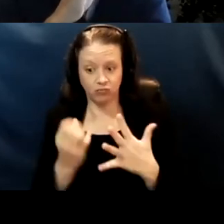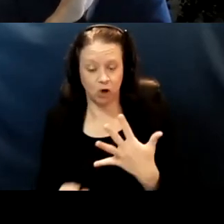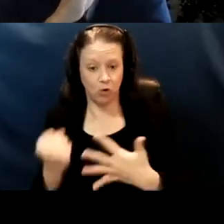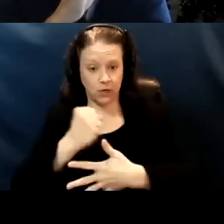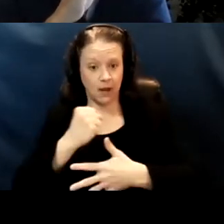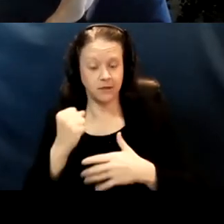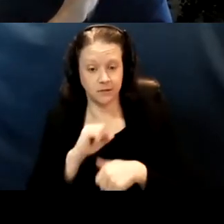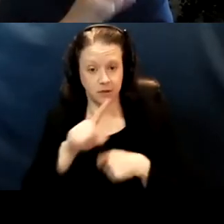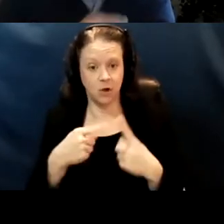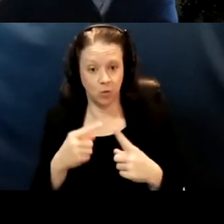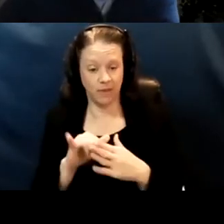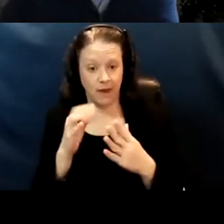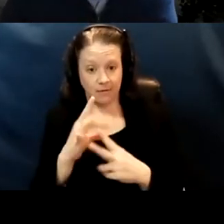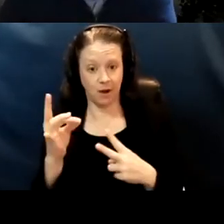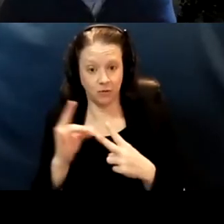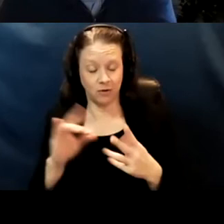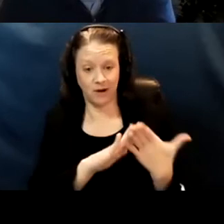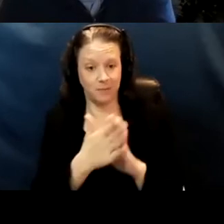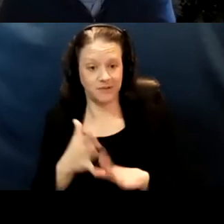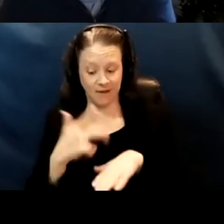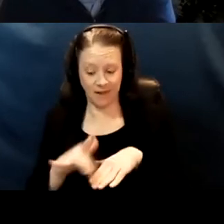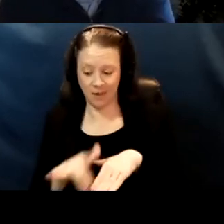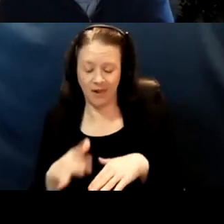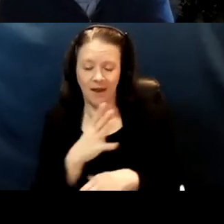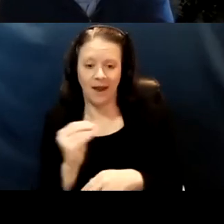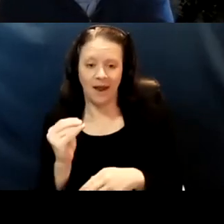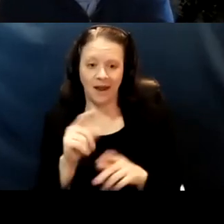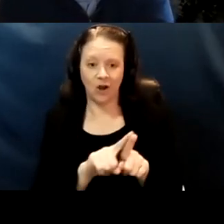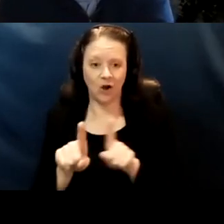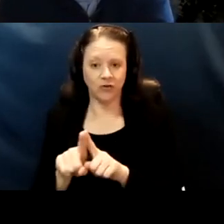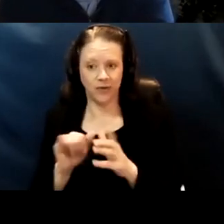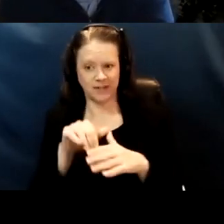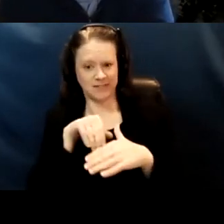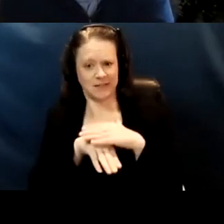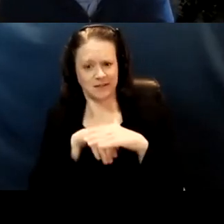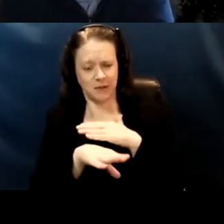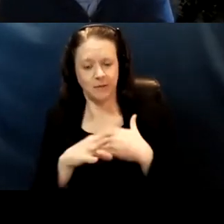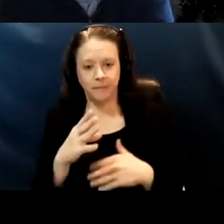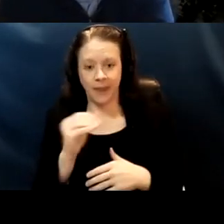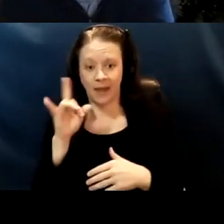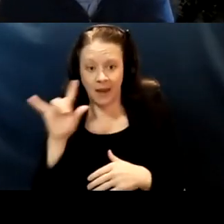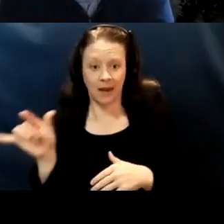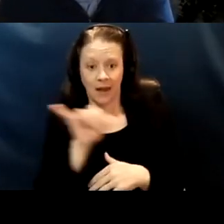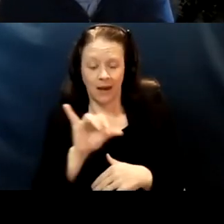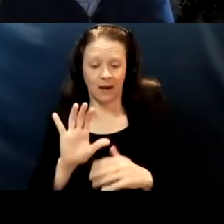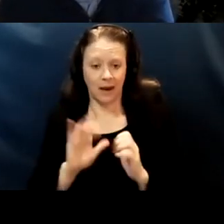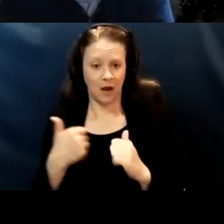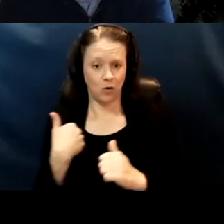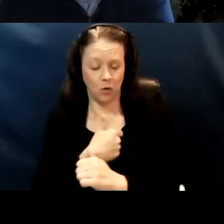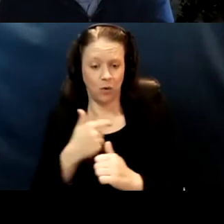when that option becomes available and that it's accessible. And that just like how we thought that, you know when people are displaced